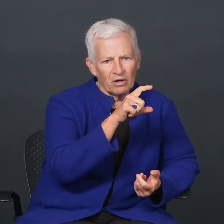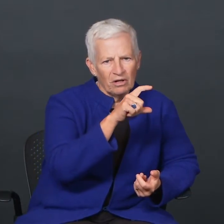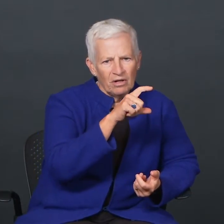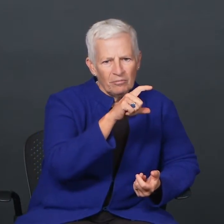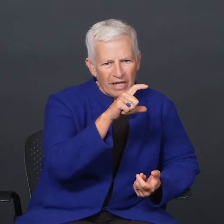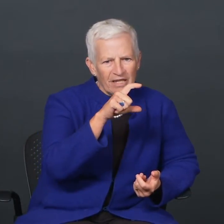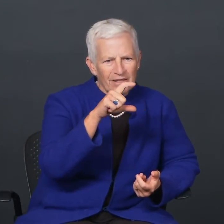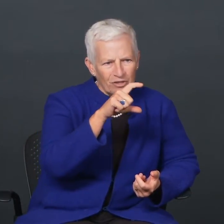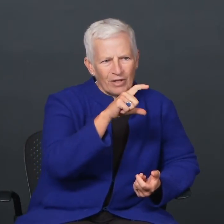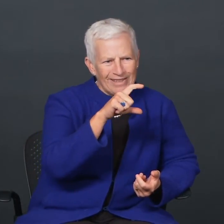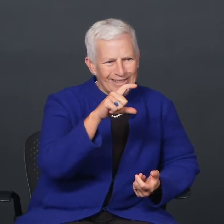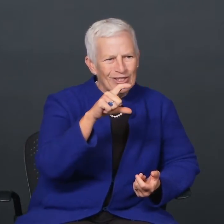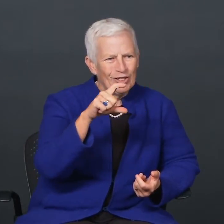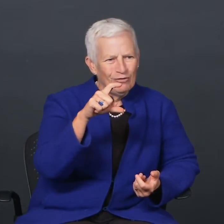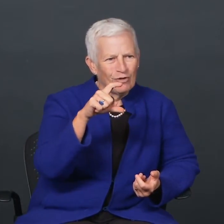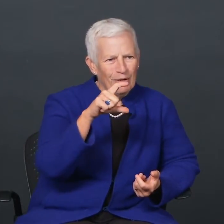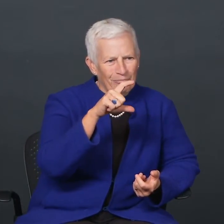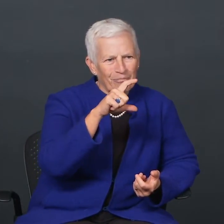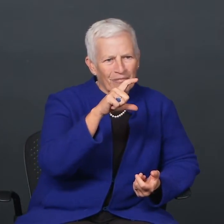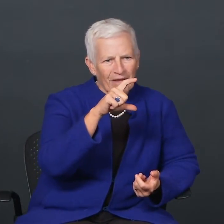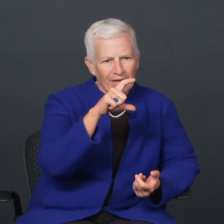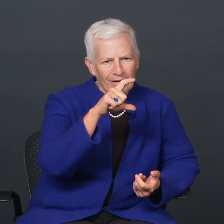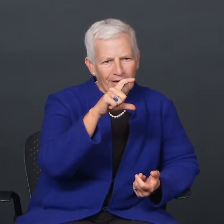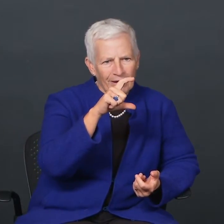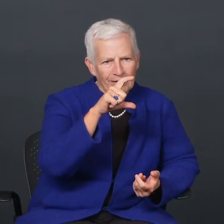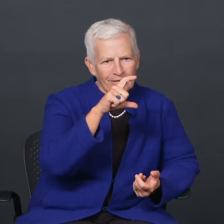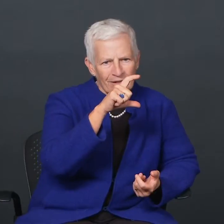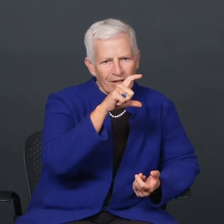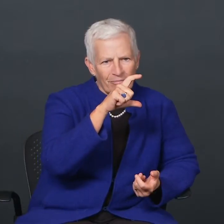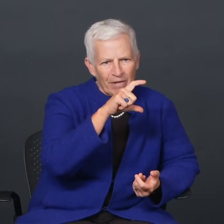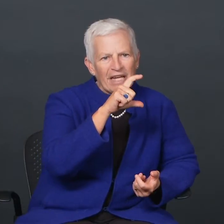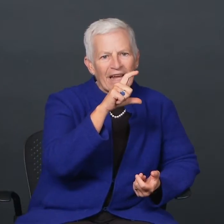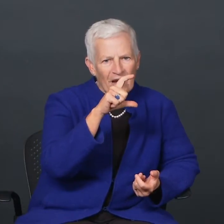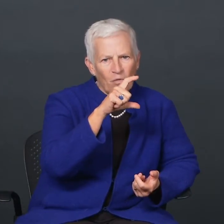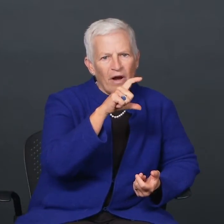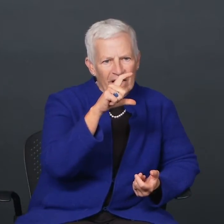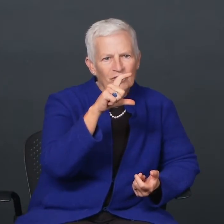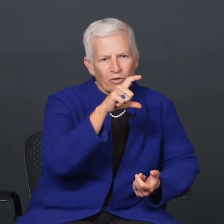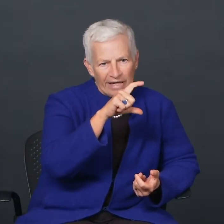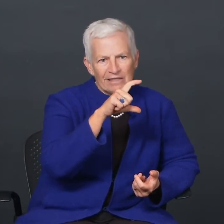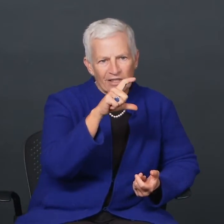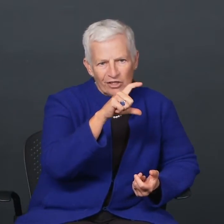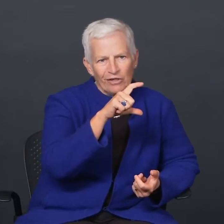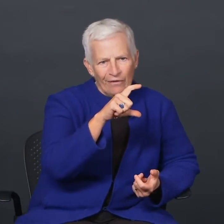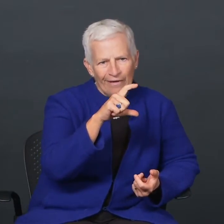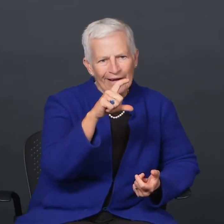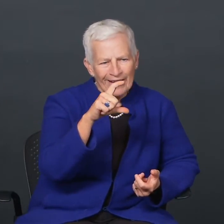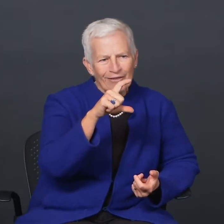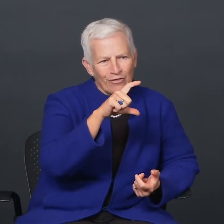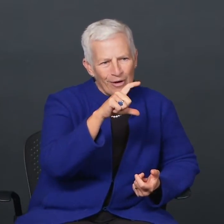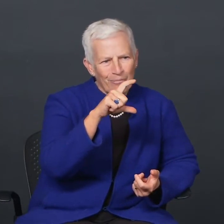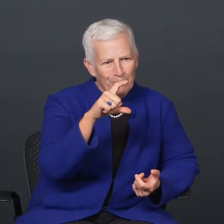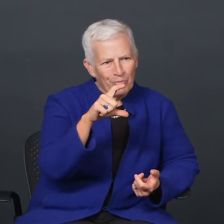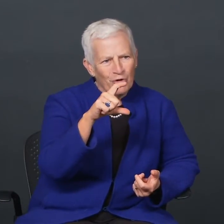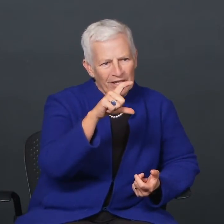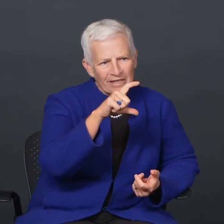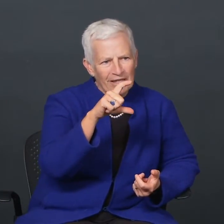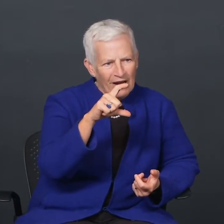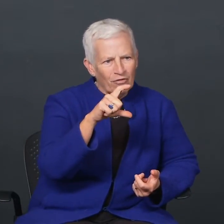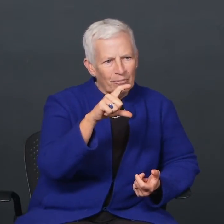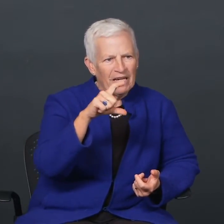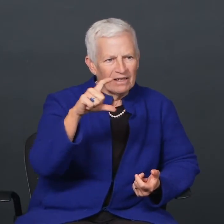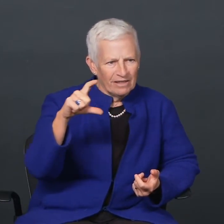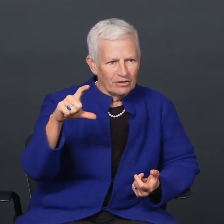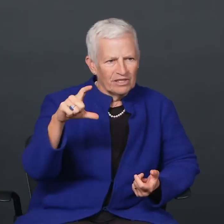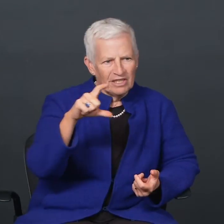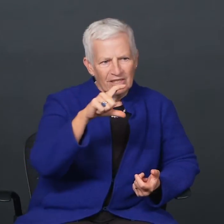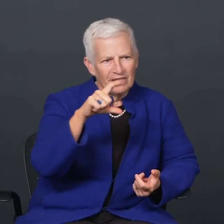we're making the transition from... making "a" transition from print and alphabetic literacy